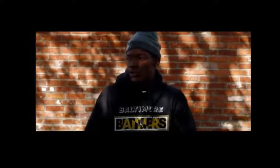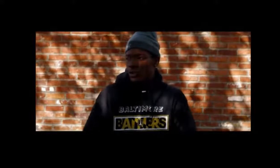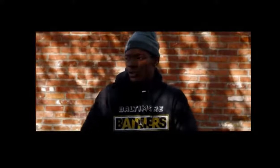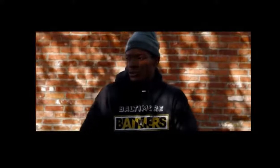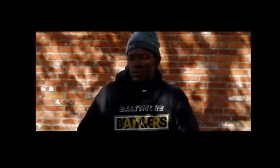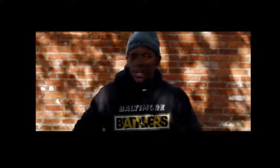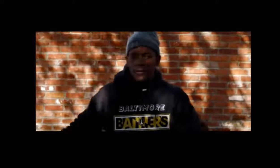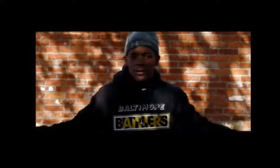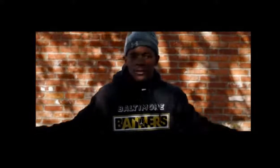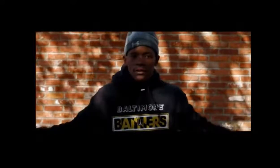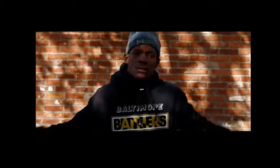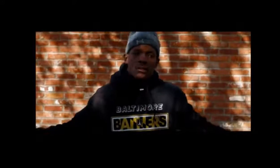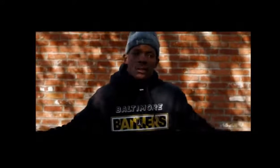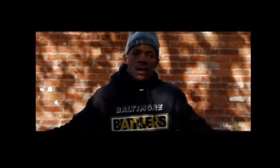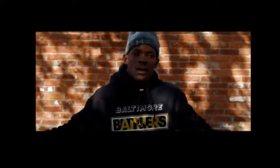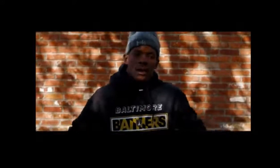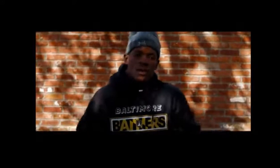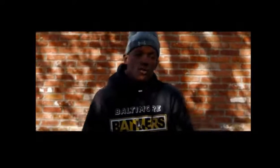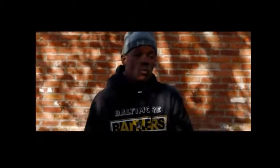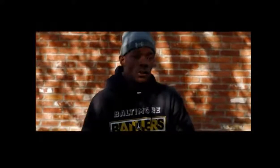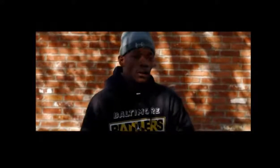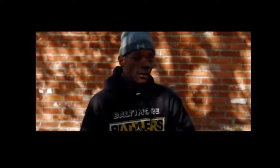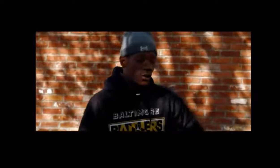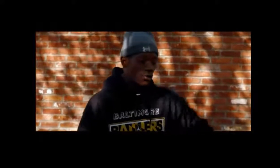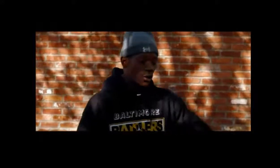life i'm saying i didn't sing but the fallback looked like